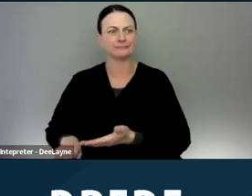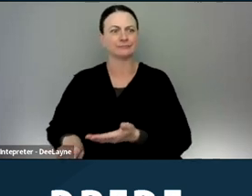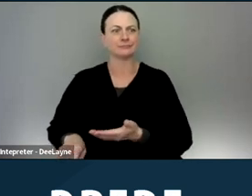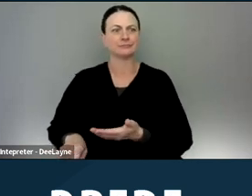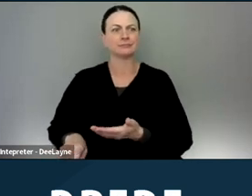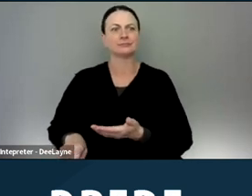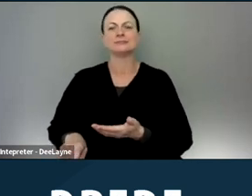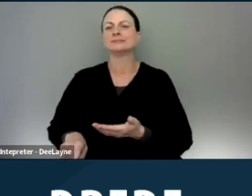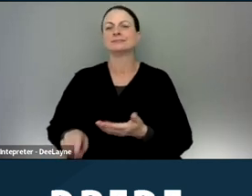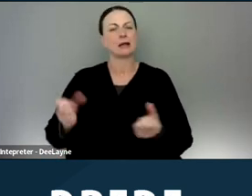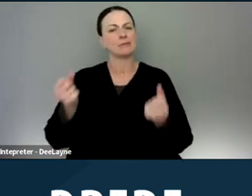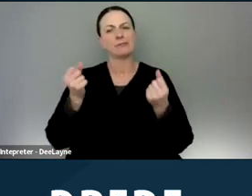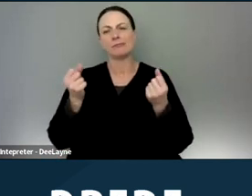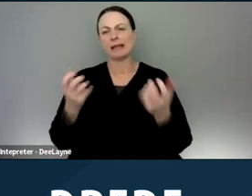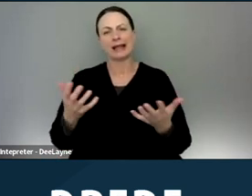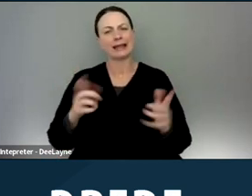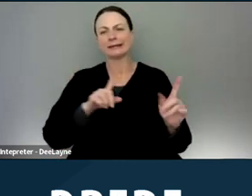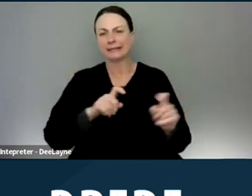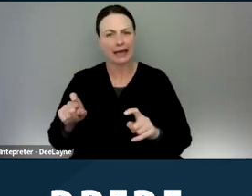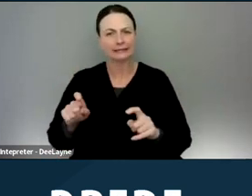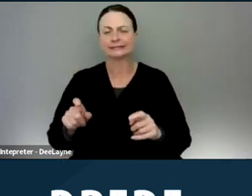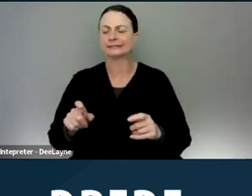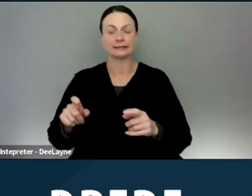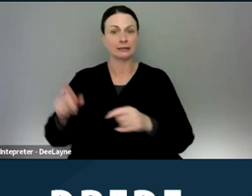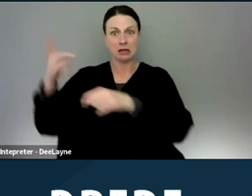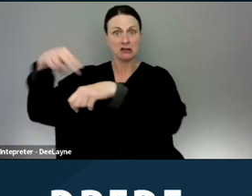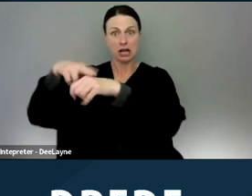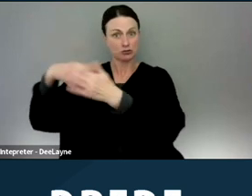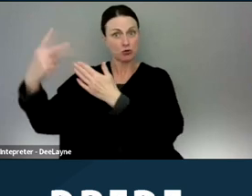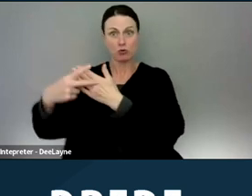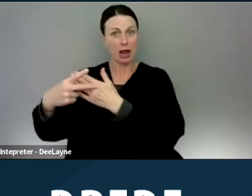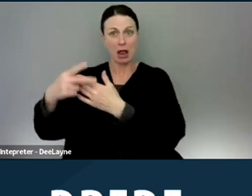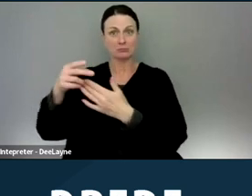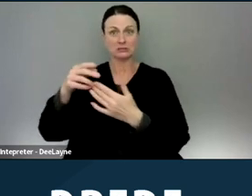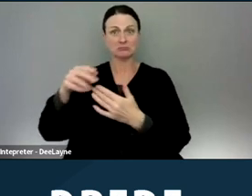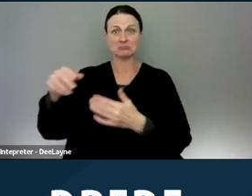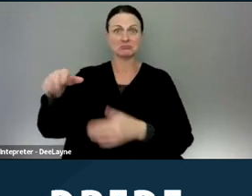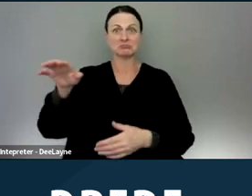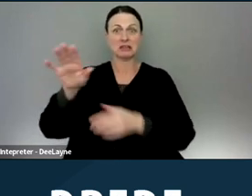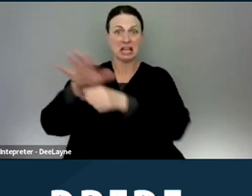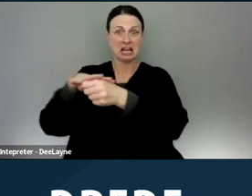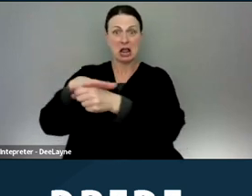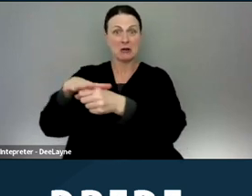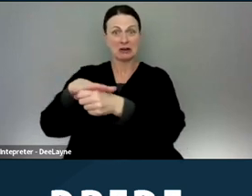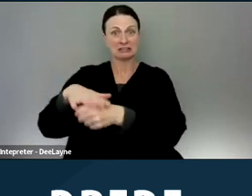There's a lot of testing. There's even some national programs and other parts of the country that are doing telephone tests in California